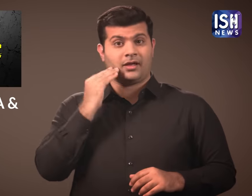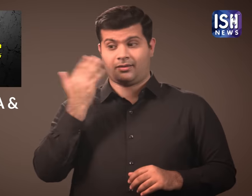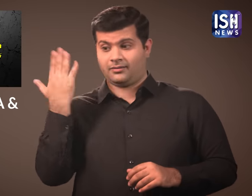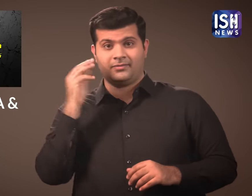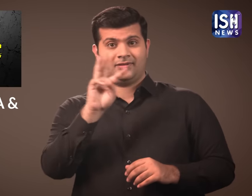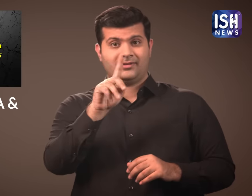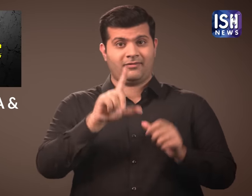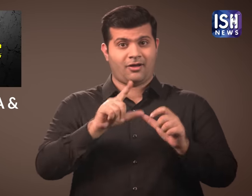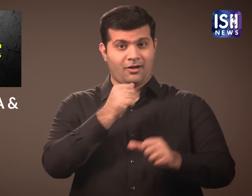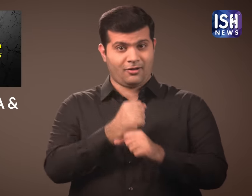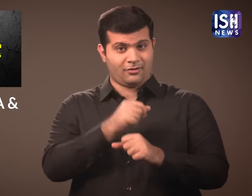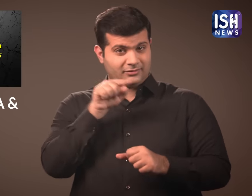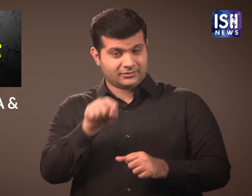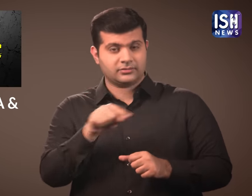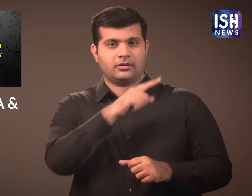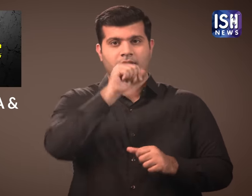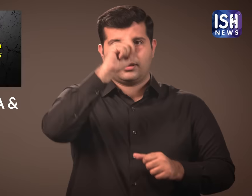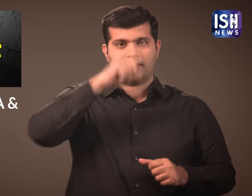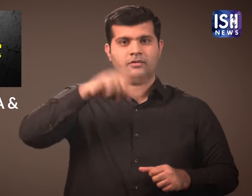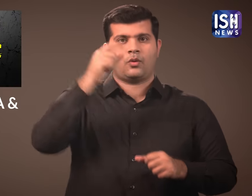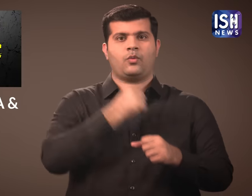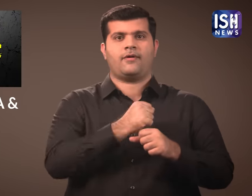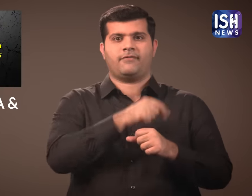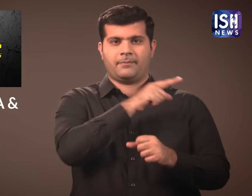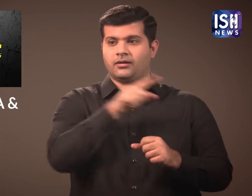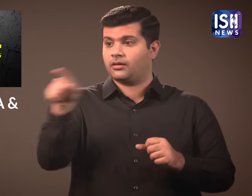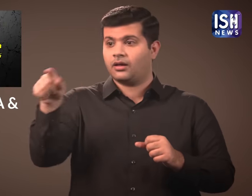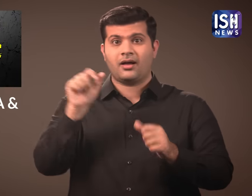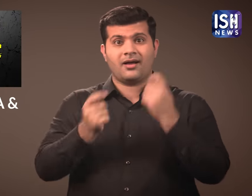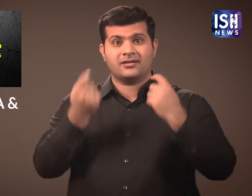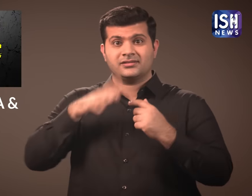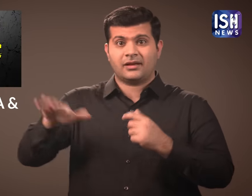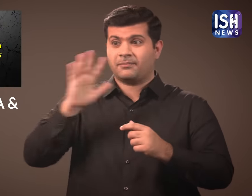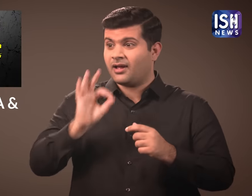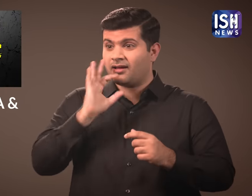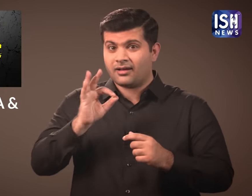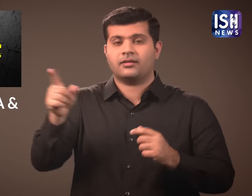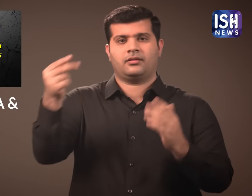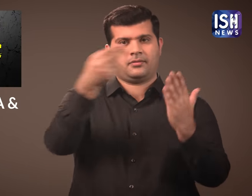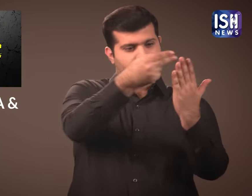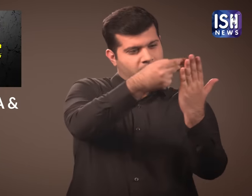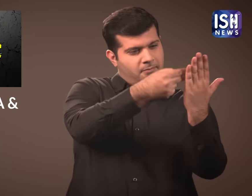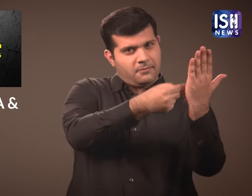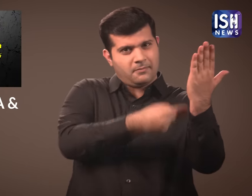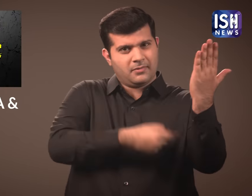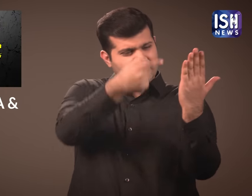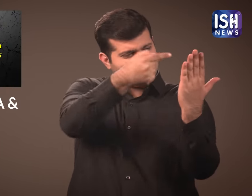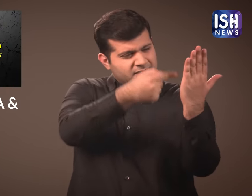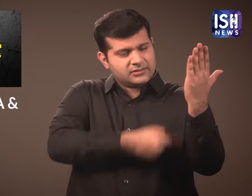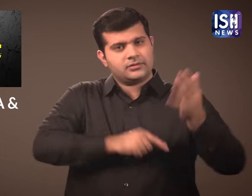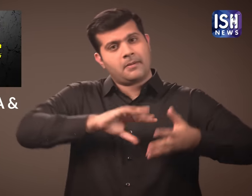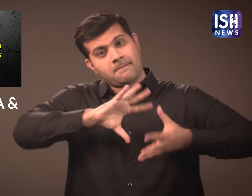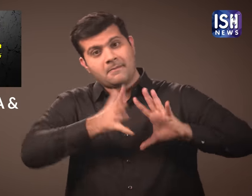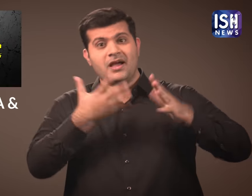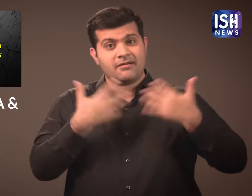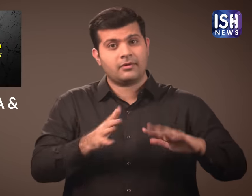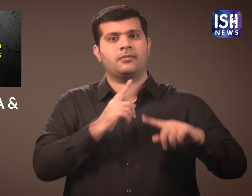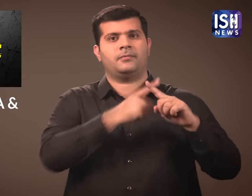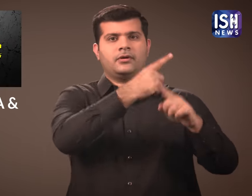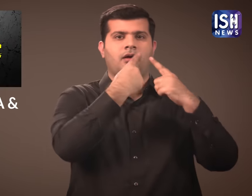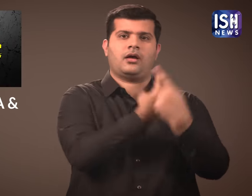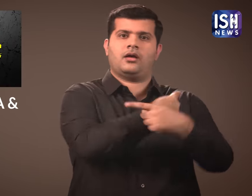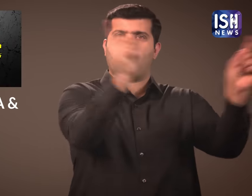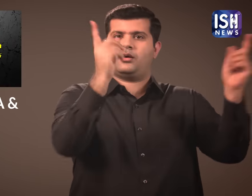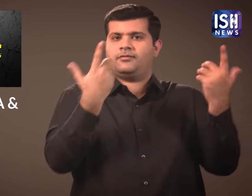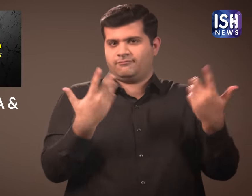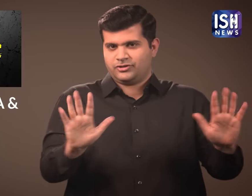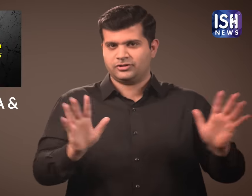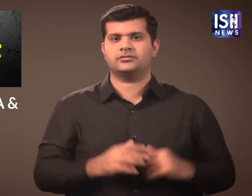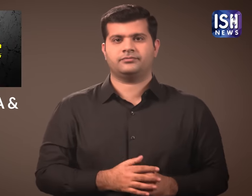On 31st August, the Indian government created and released the list of NRC which contained all the legal citizens of Assam.